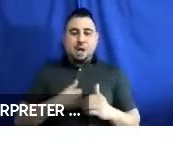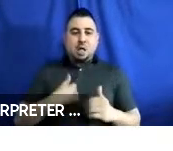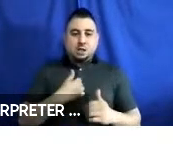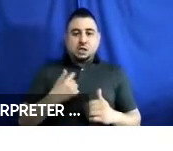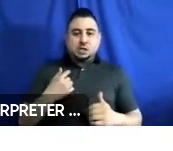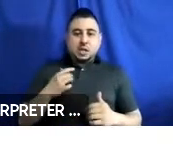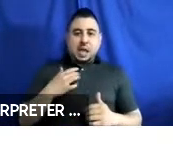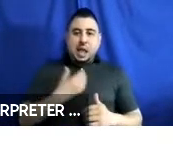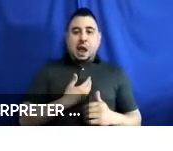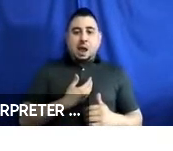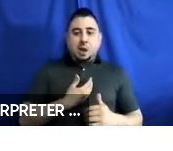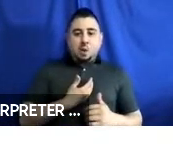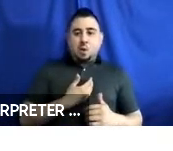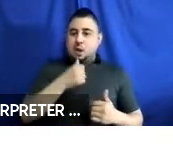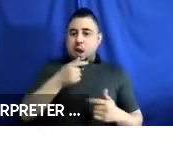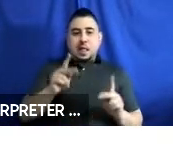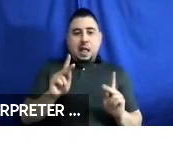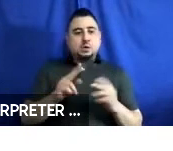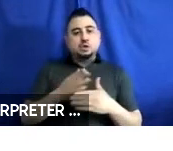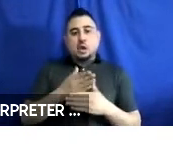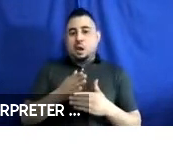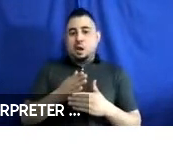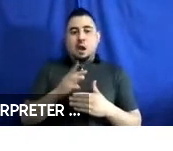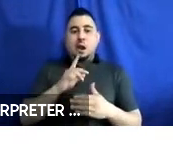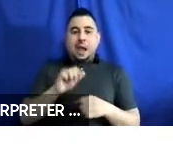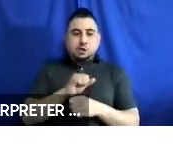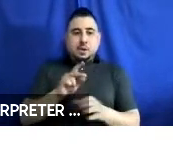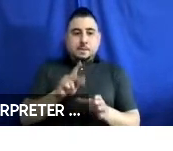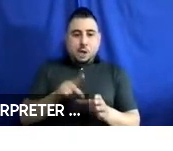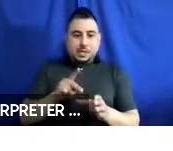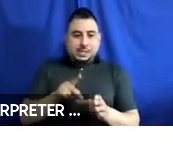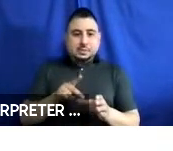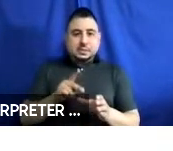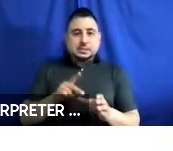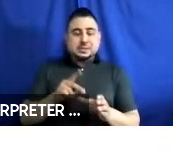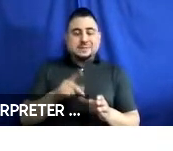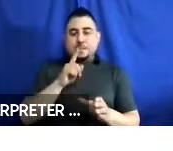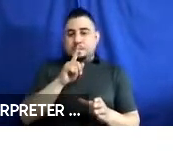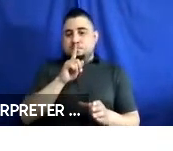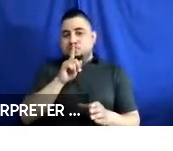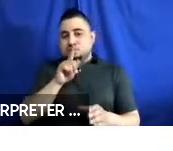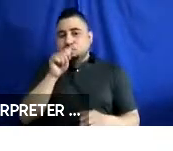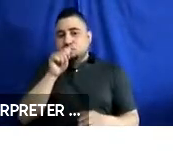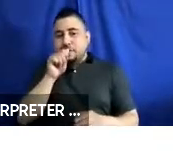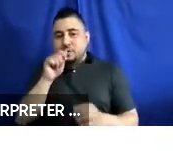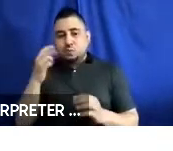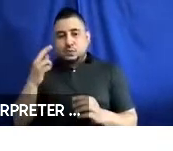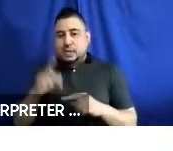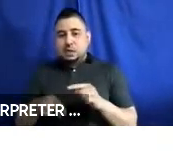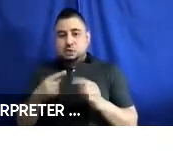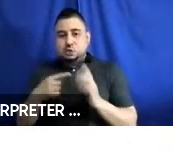to share one of our actual participants for privacy reasons. But it kind of demonstrates